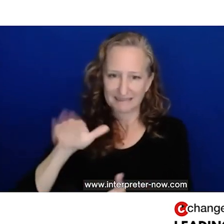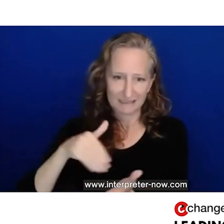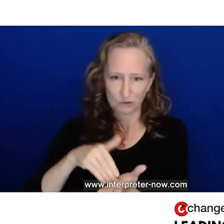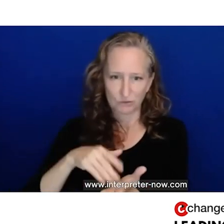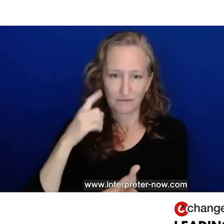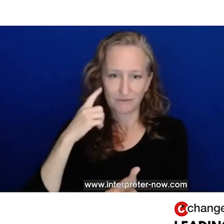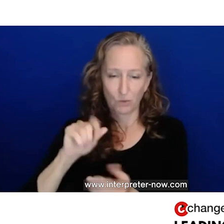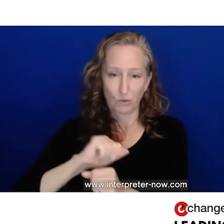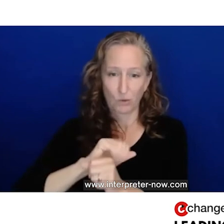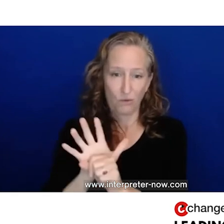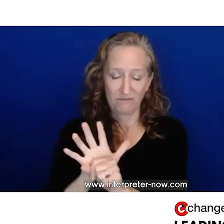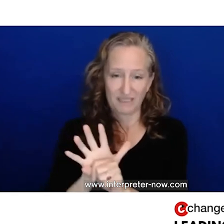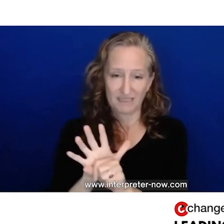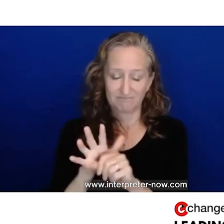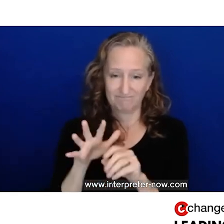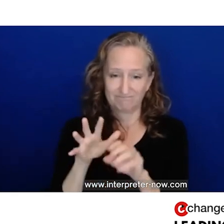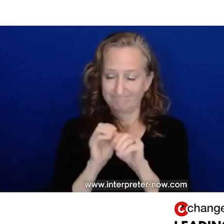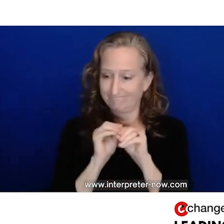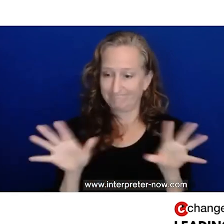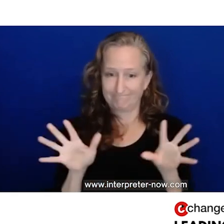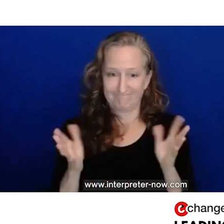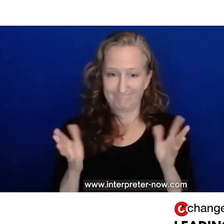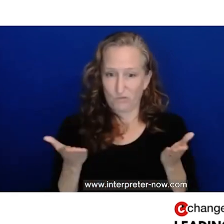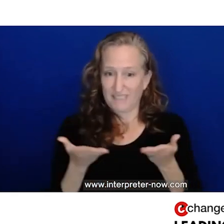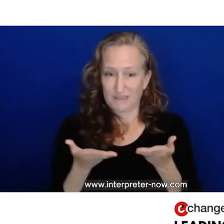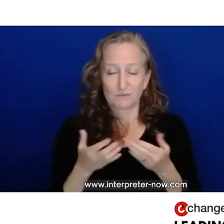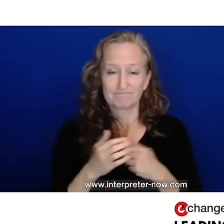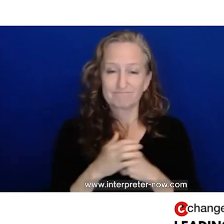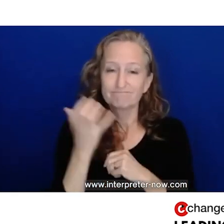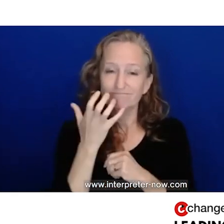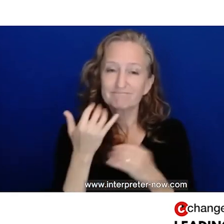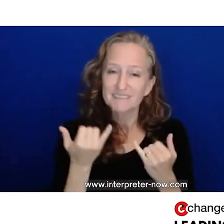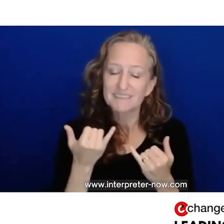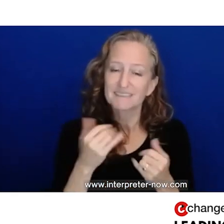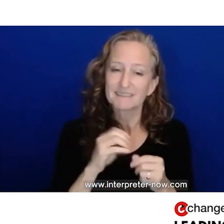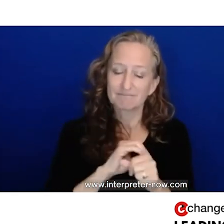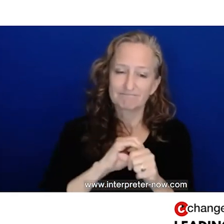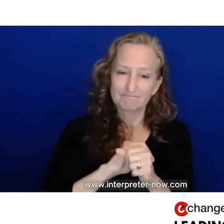outbreak and the contagion. I want to start there, the fact that this pandemic has brought